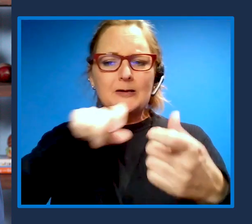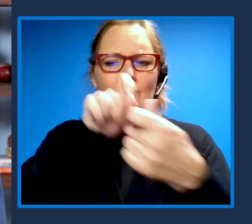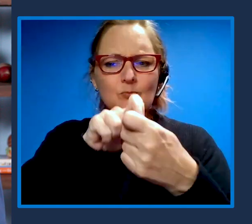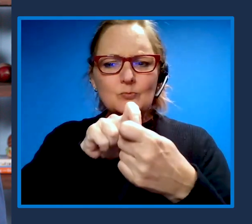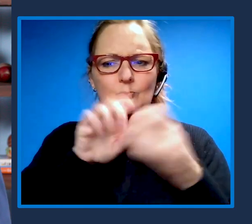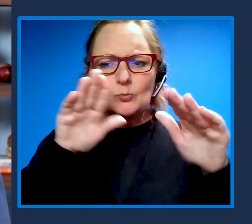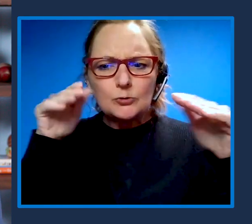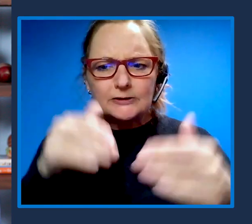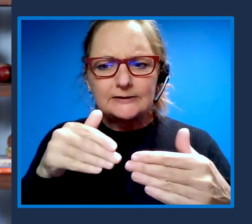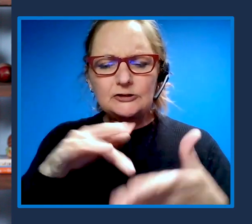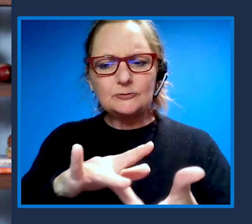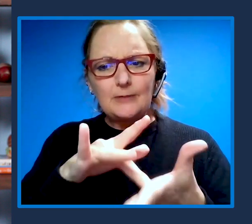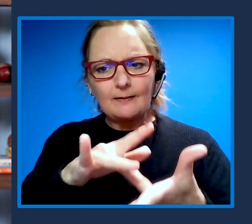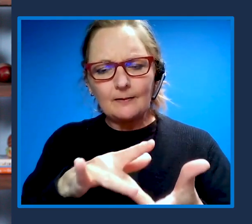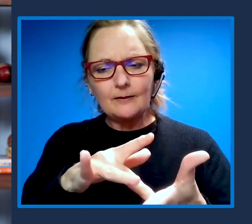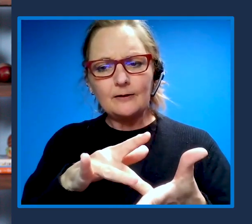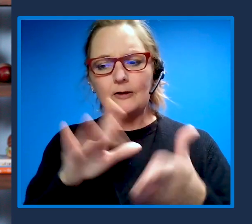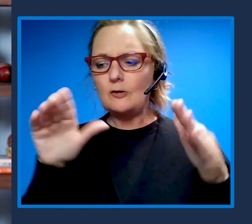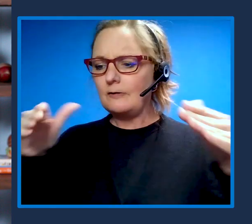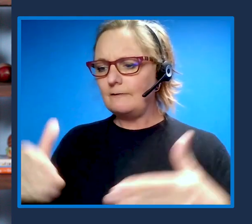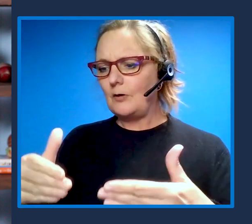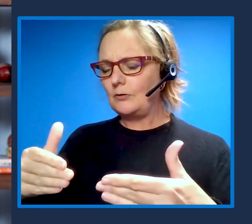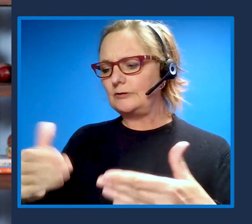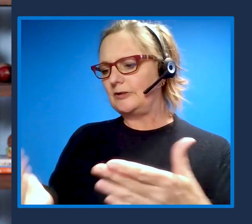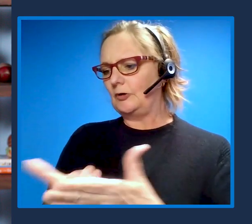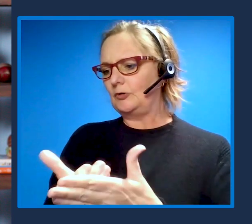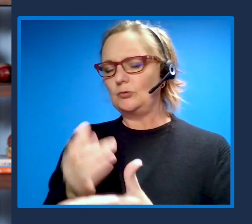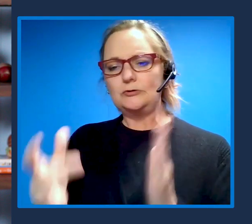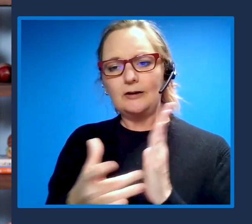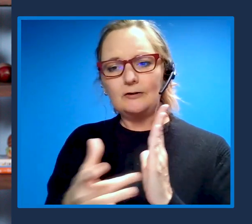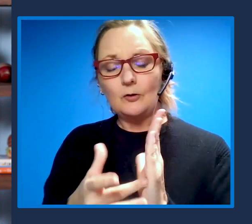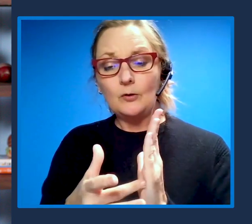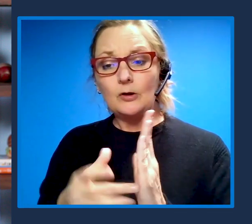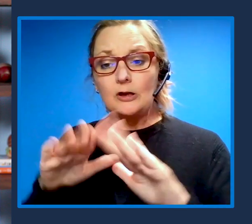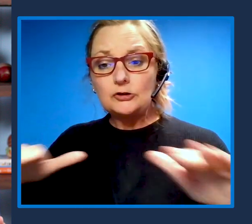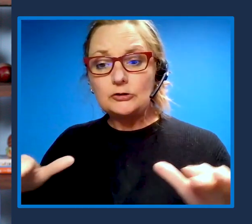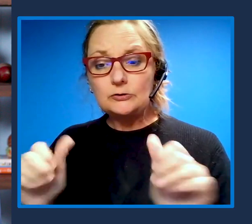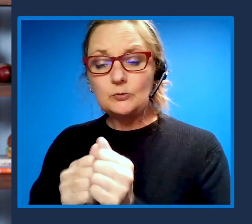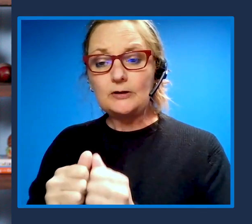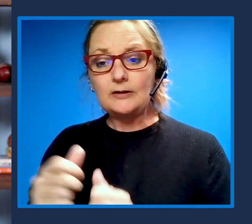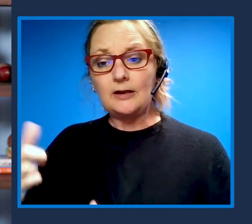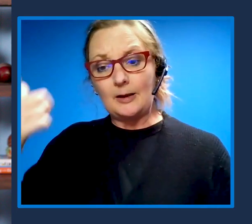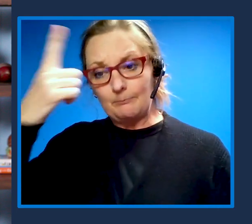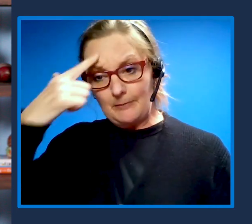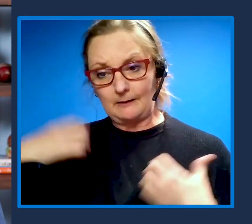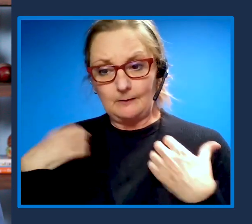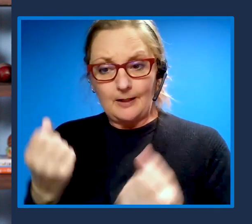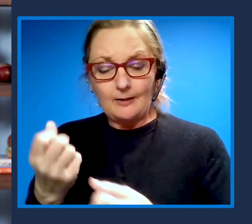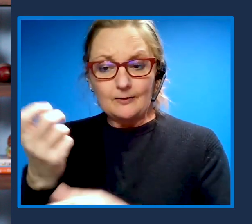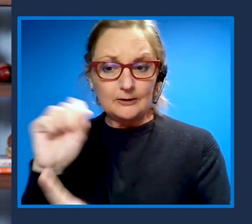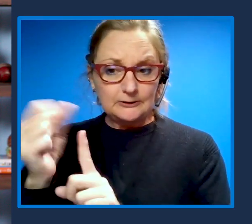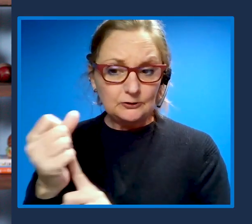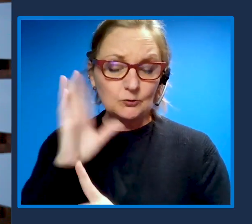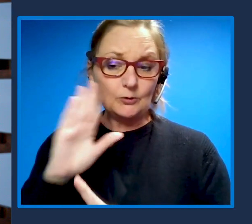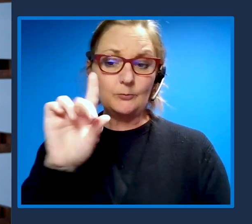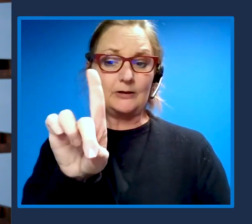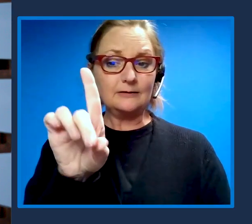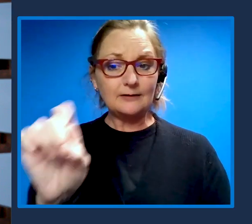in our children with neurological conditions, will be diagnosed and treated at the Seattle Children's